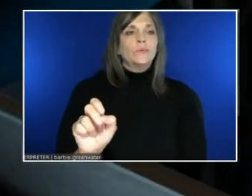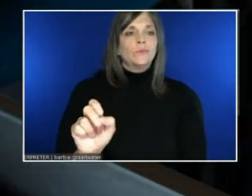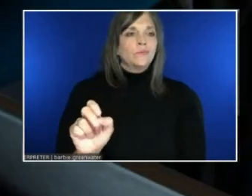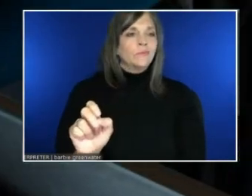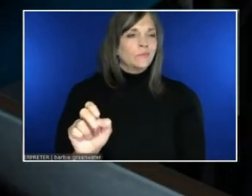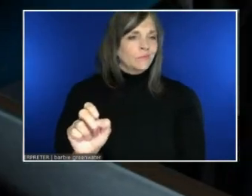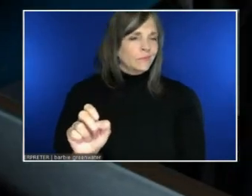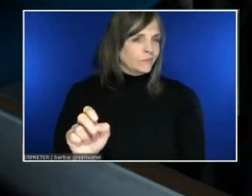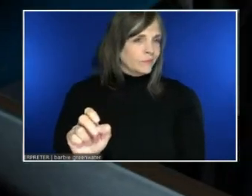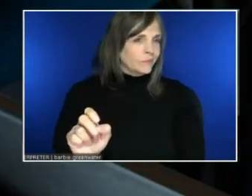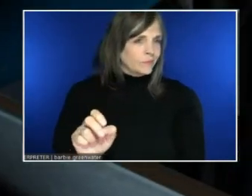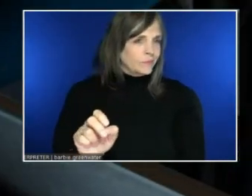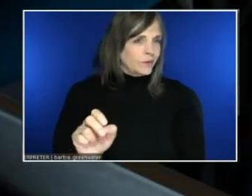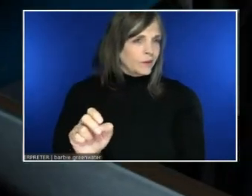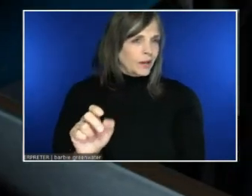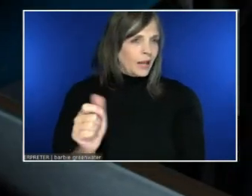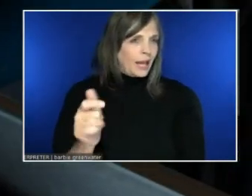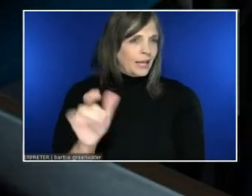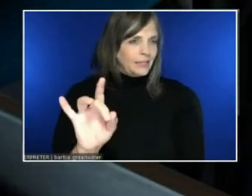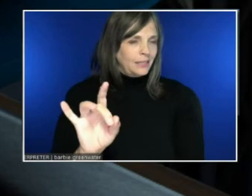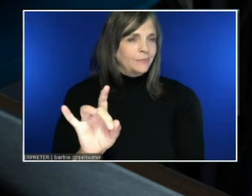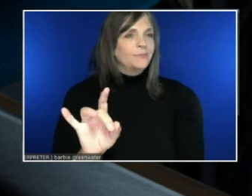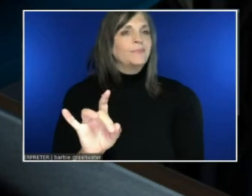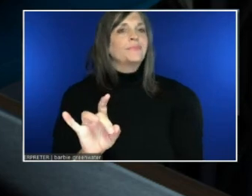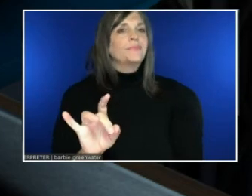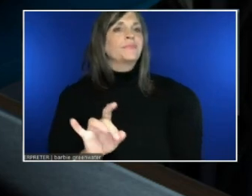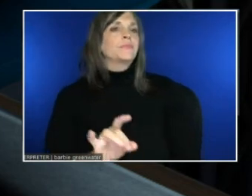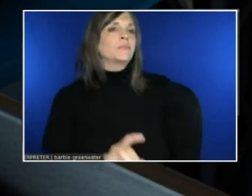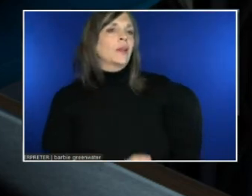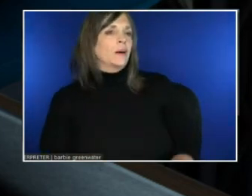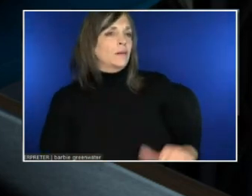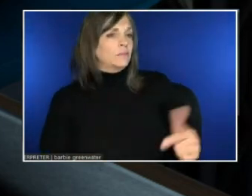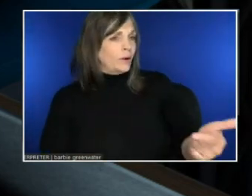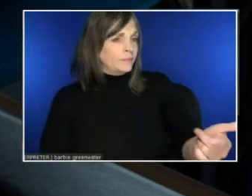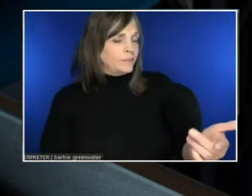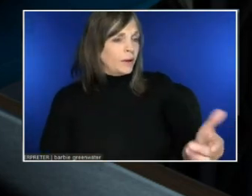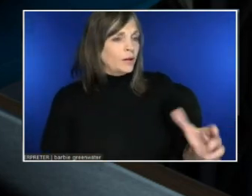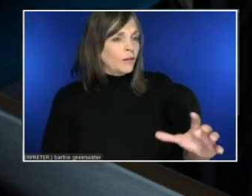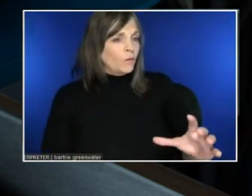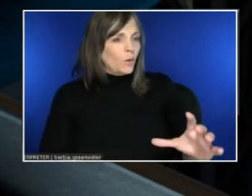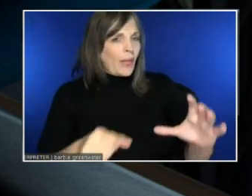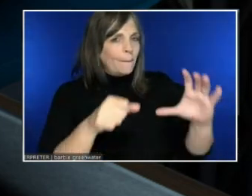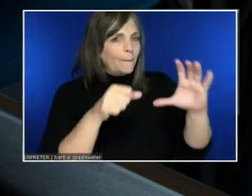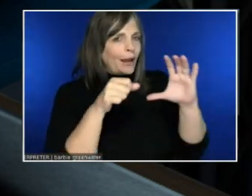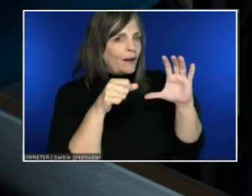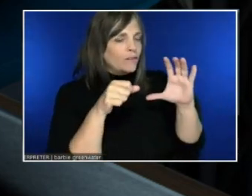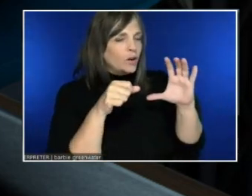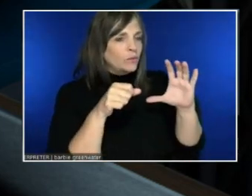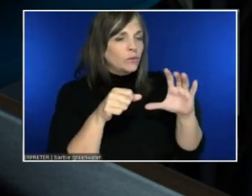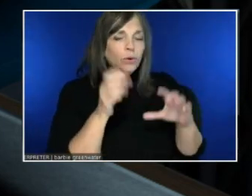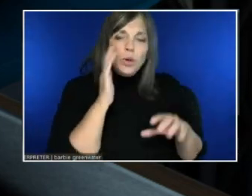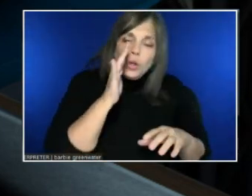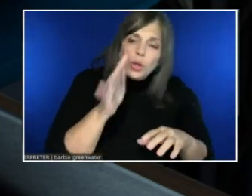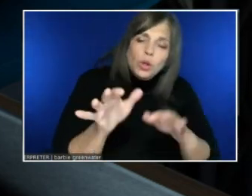Hello. Hopefully you can hear me. Yes, we can. Yeah. So are you gonna have text-to-speech in AltSpace in the future?